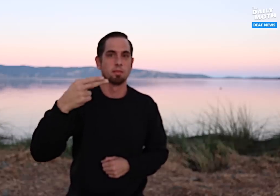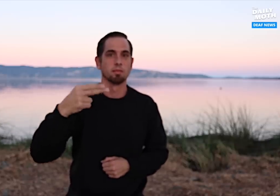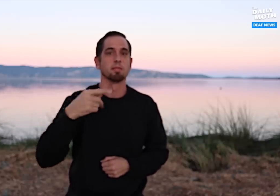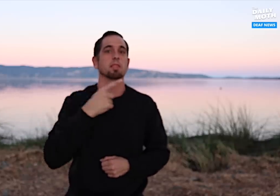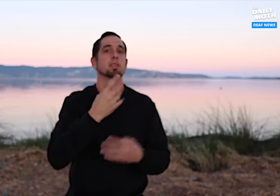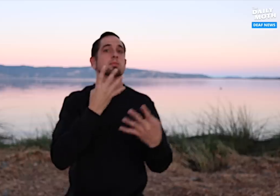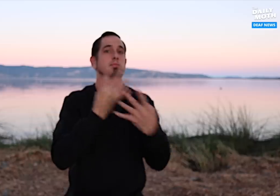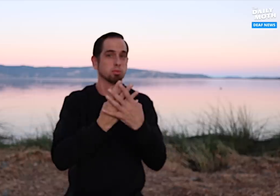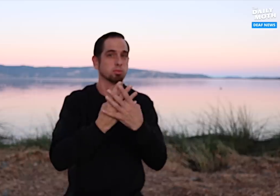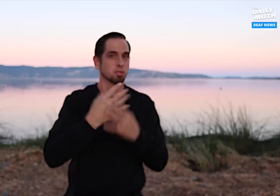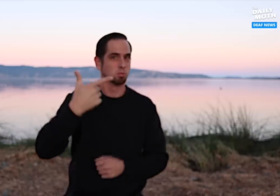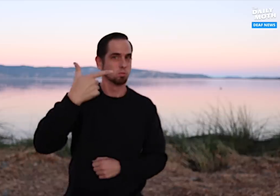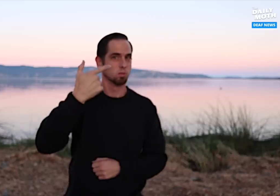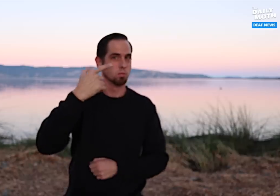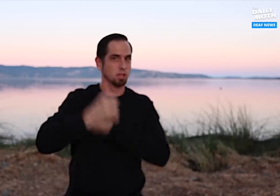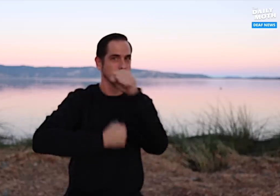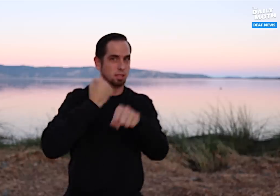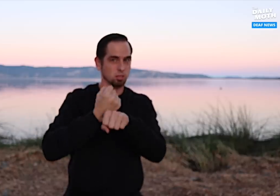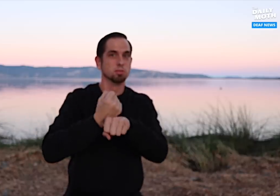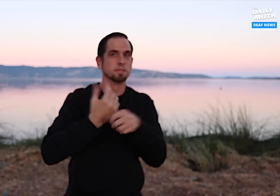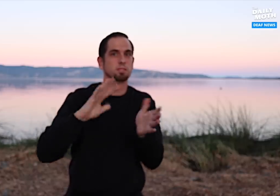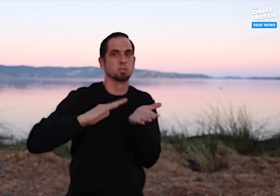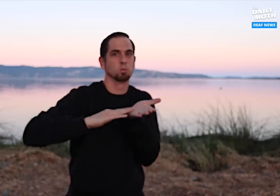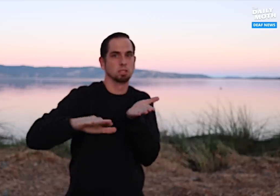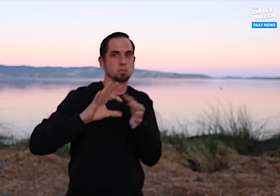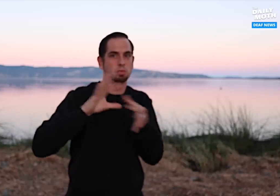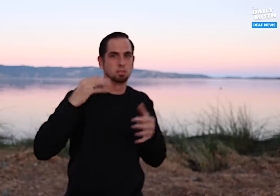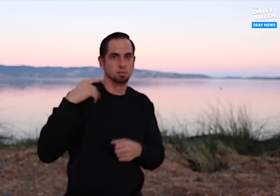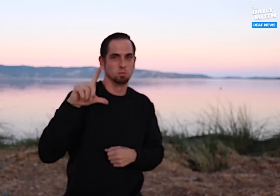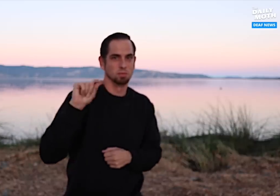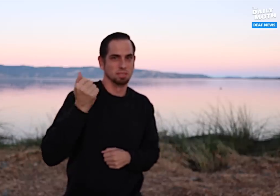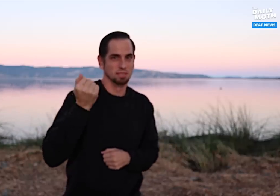he was released after 21 years in 2017,